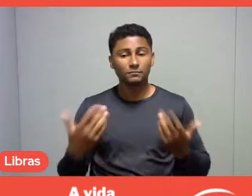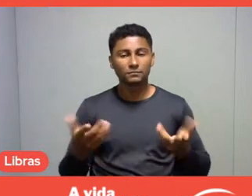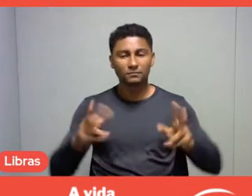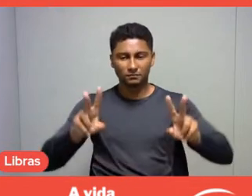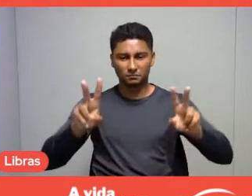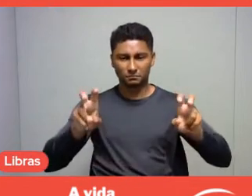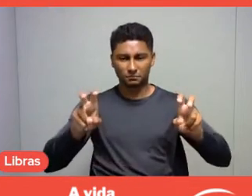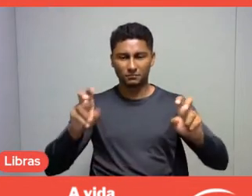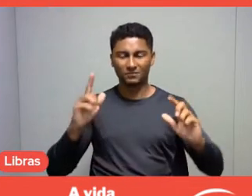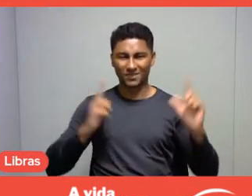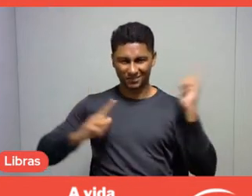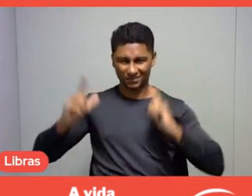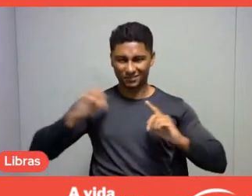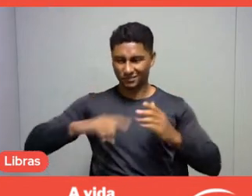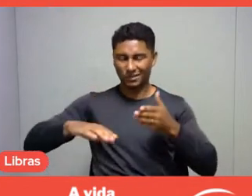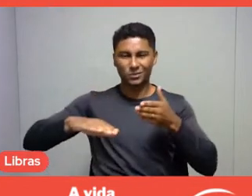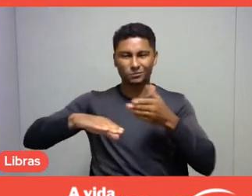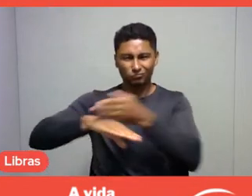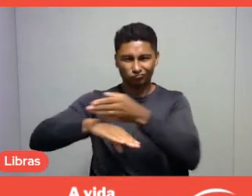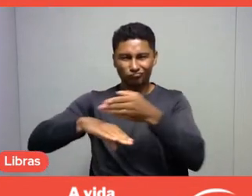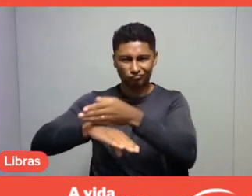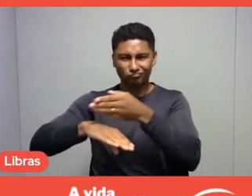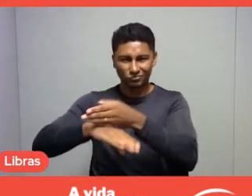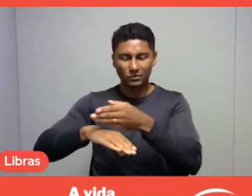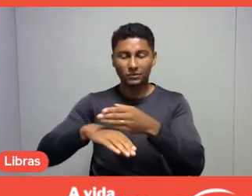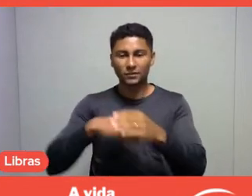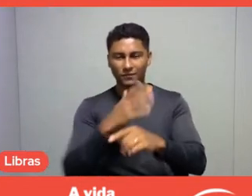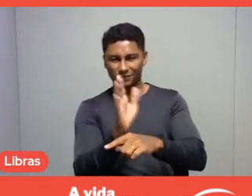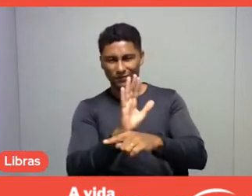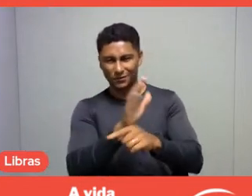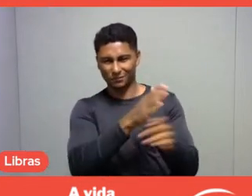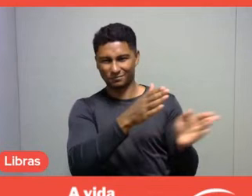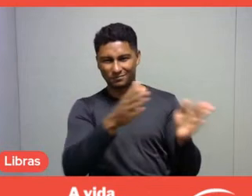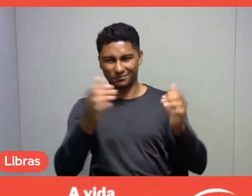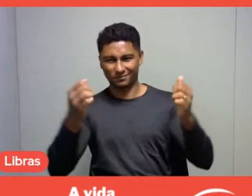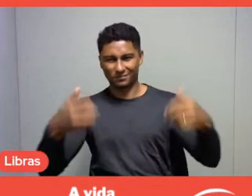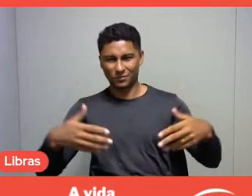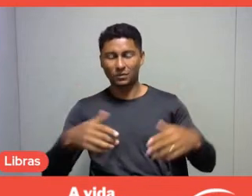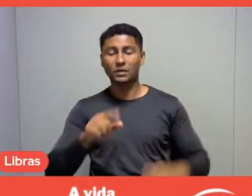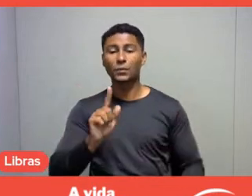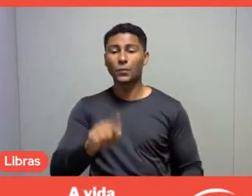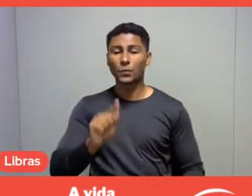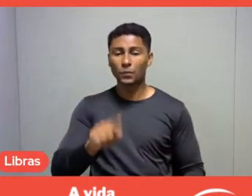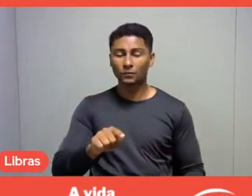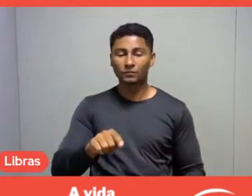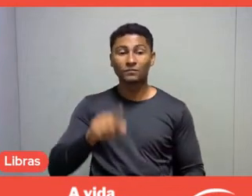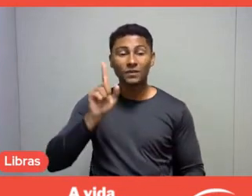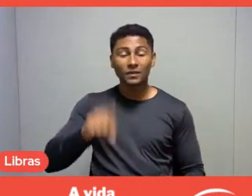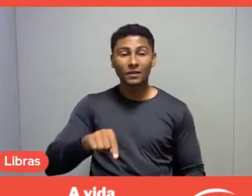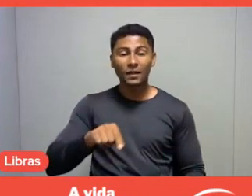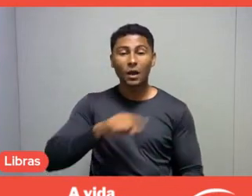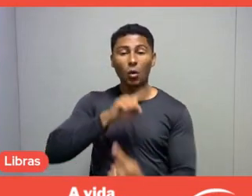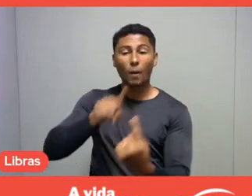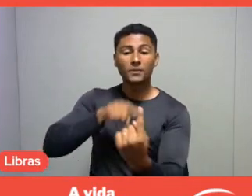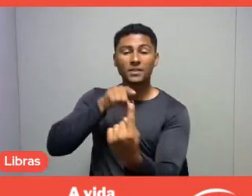and that interacts with the various options that the video presented us with, is the alignment with the United Nations